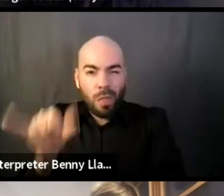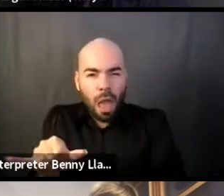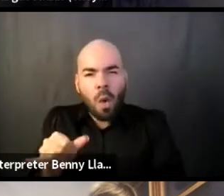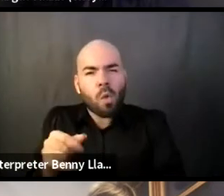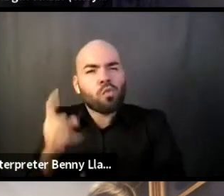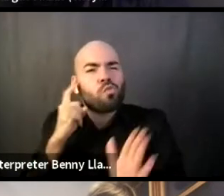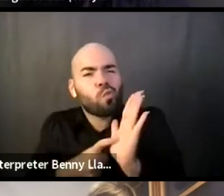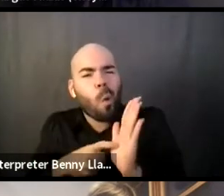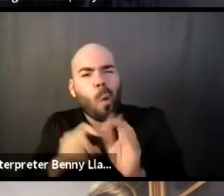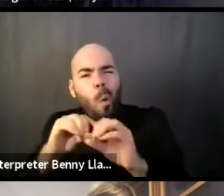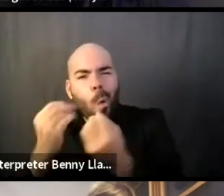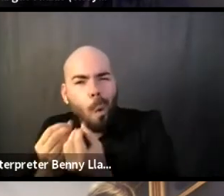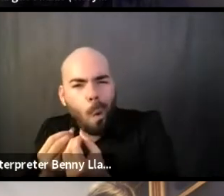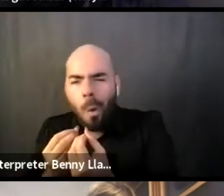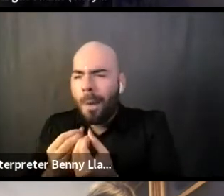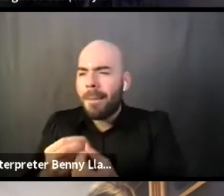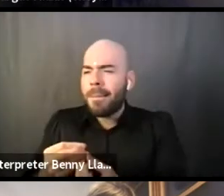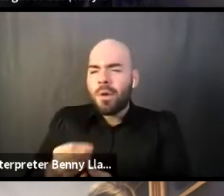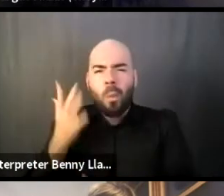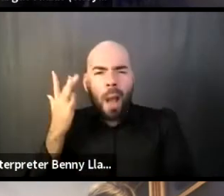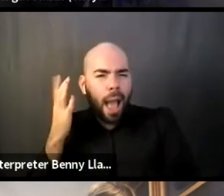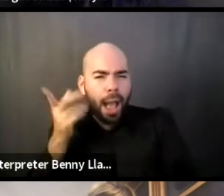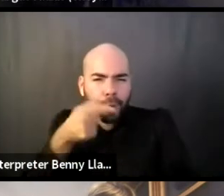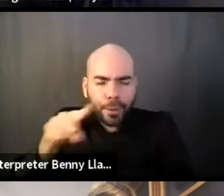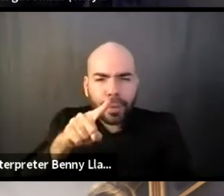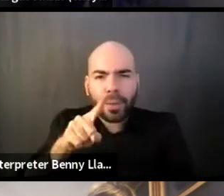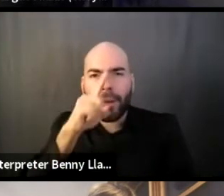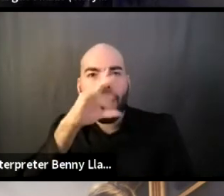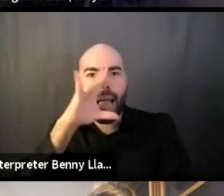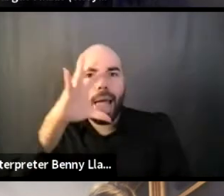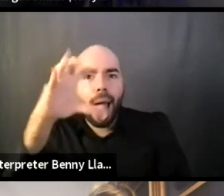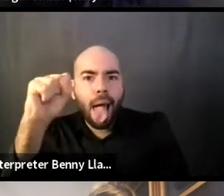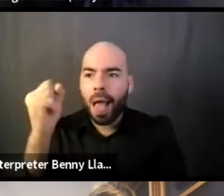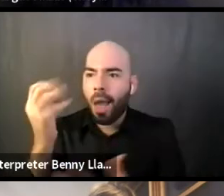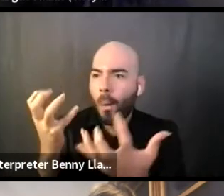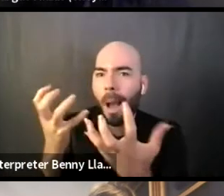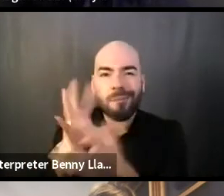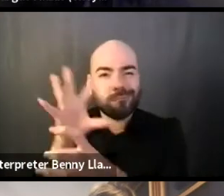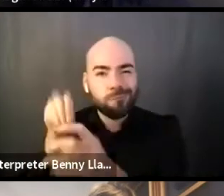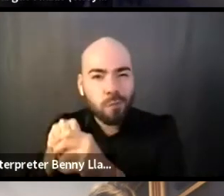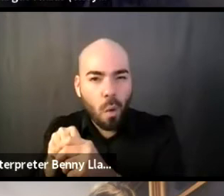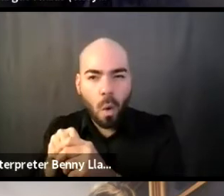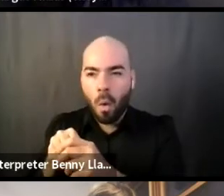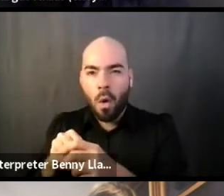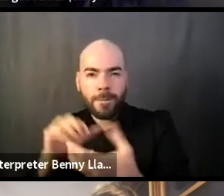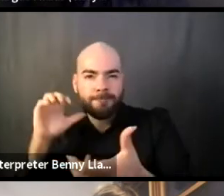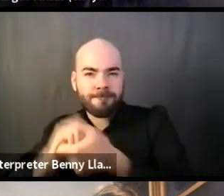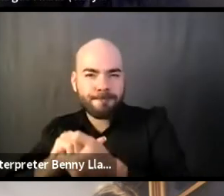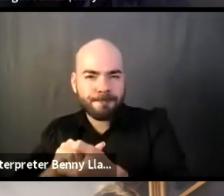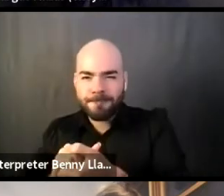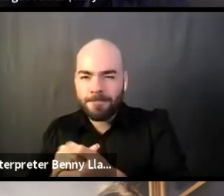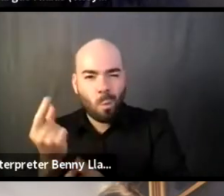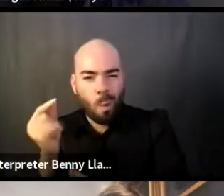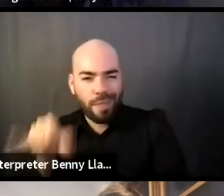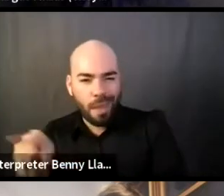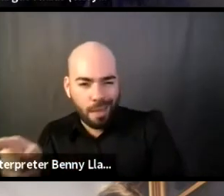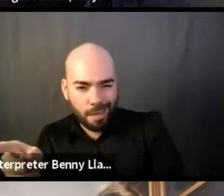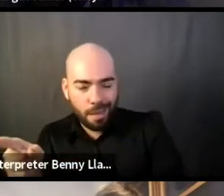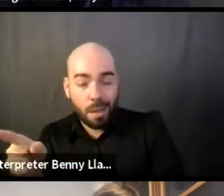that's magnetic that makes you lean into wanting to build something with them. And then like, what is the red flag?